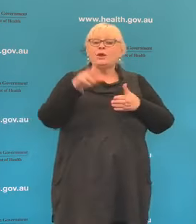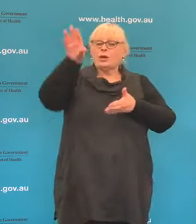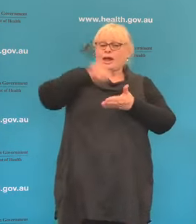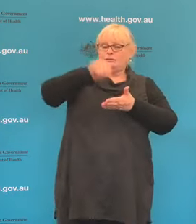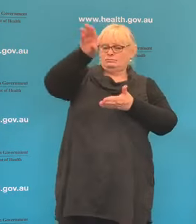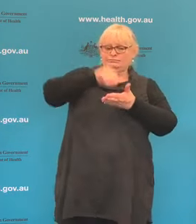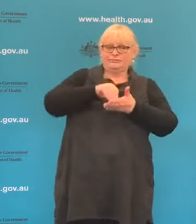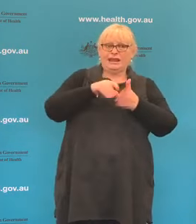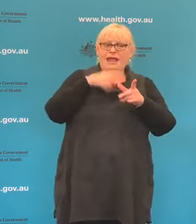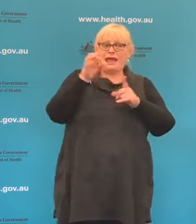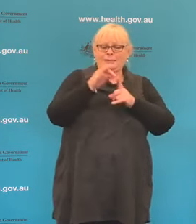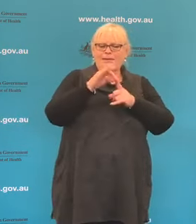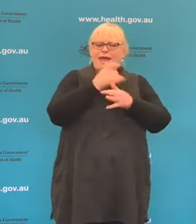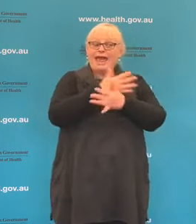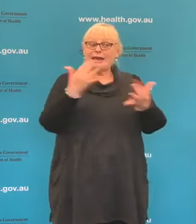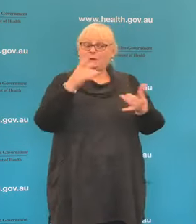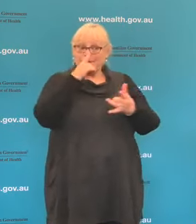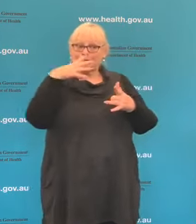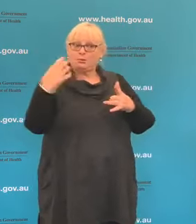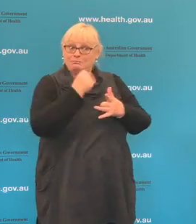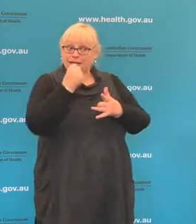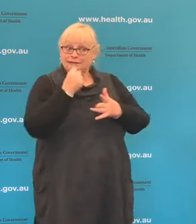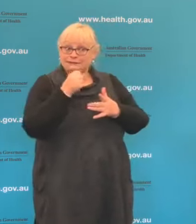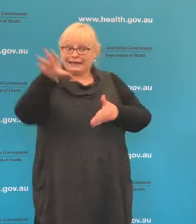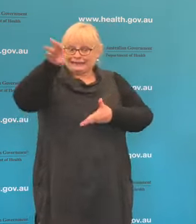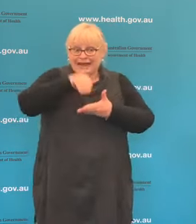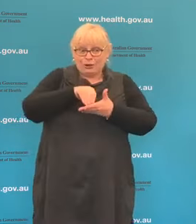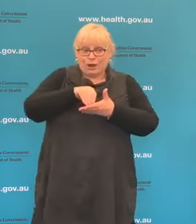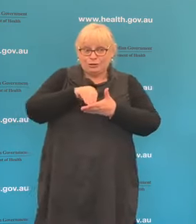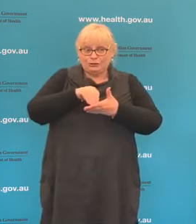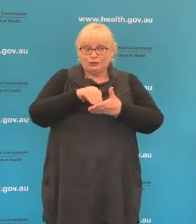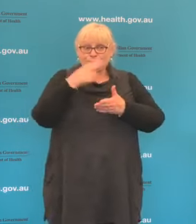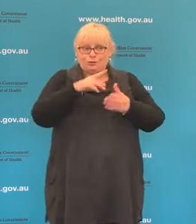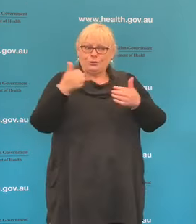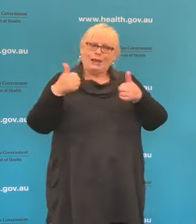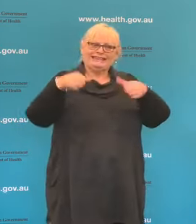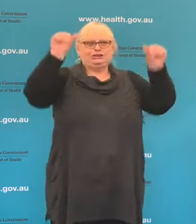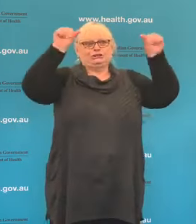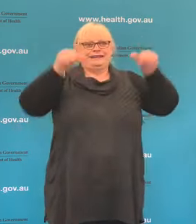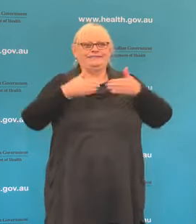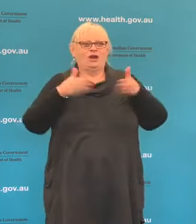order for that point on the checklist to be ticked off? Yes, so clearly we need as many people as